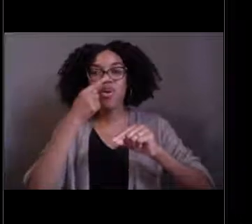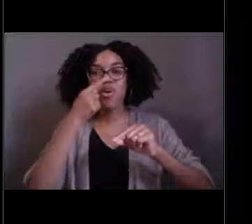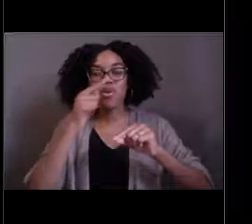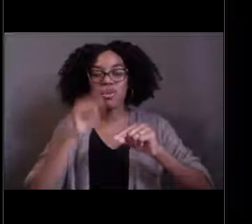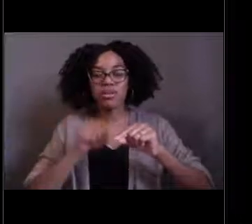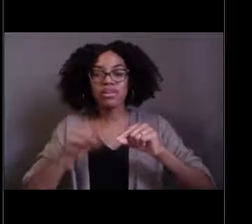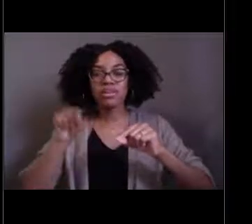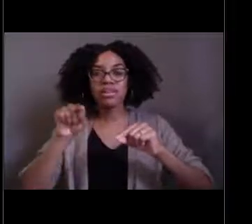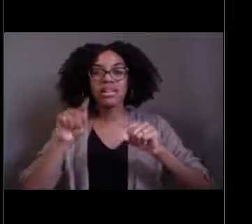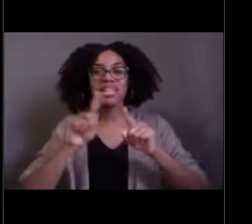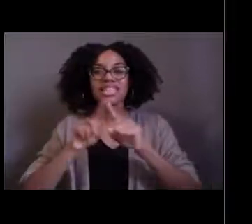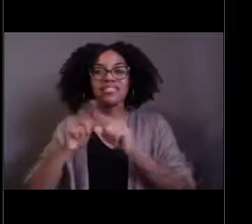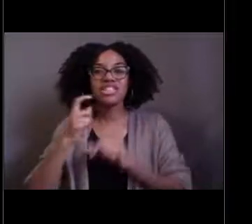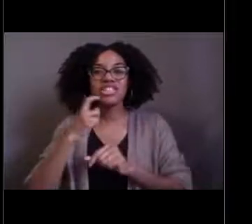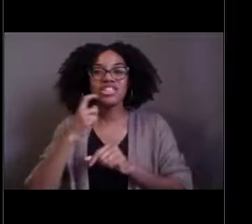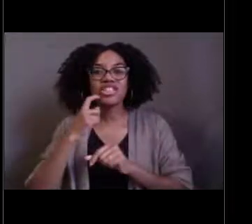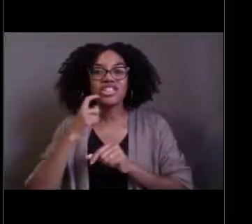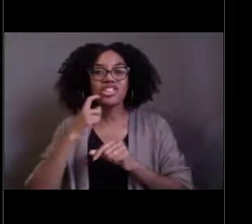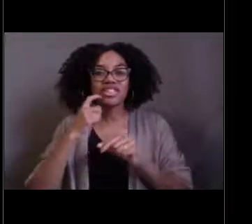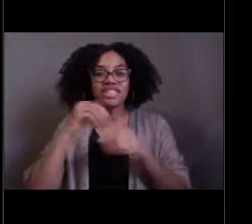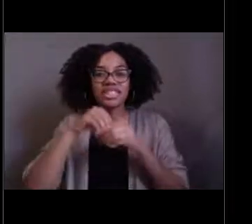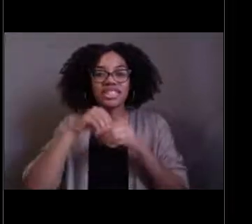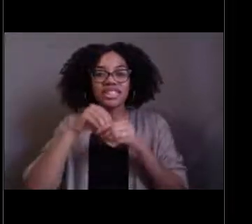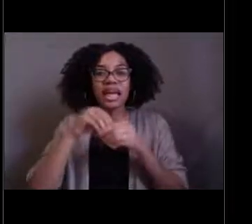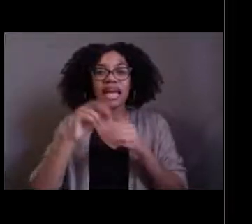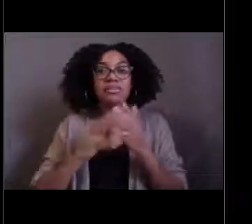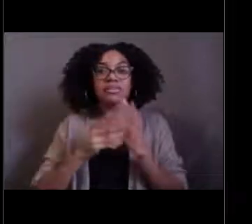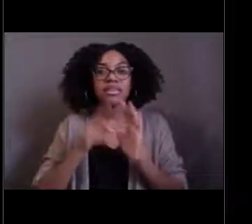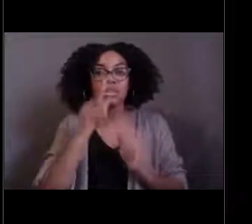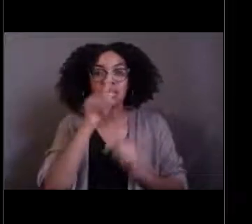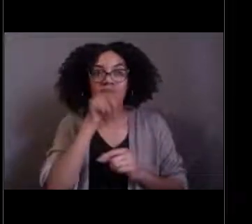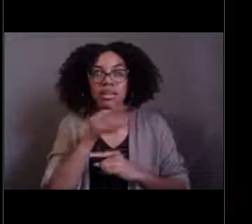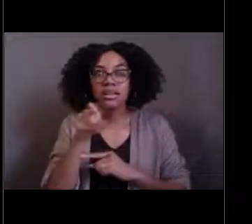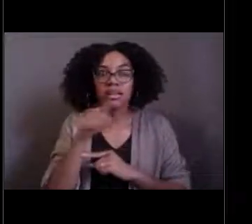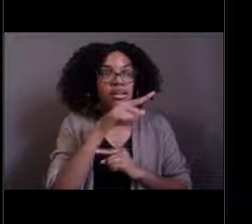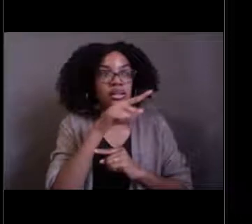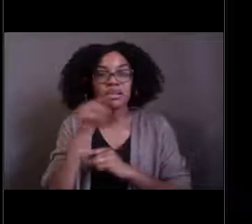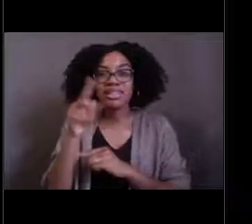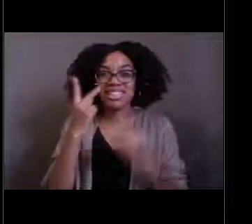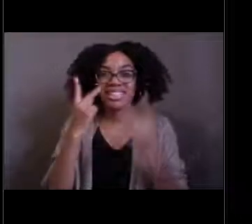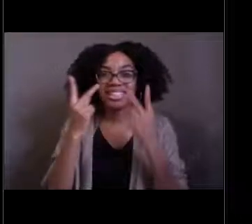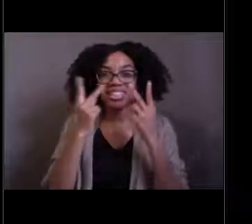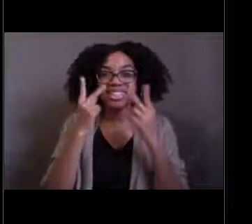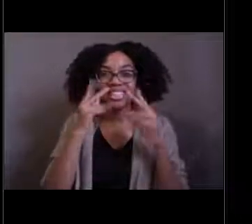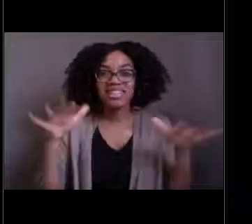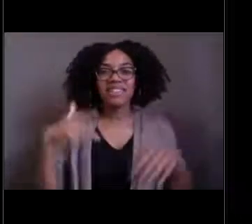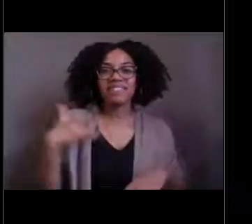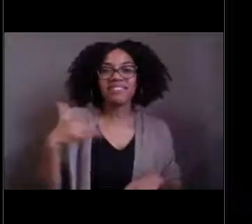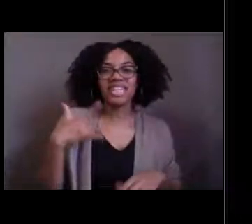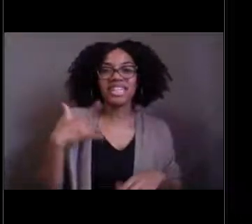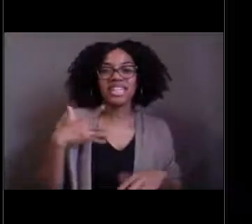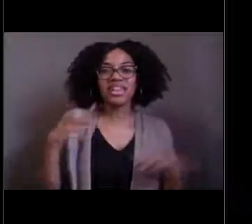So this helps the animal see their environment in a different way, so they can kind of perceive what's going on around them